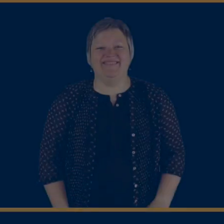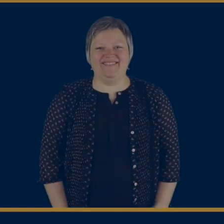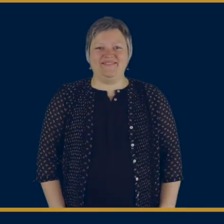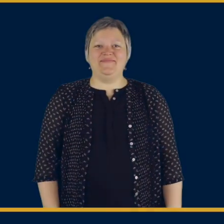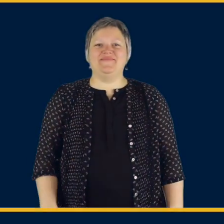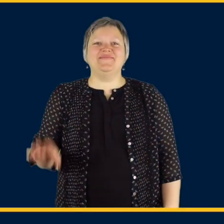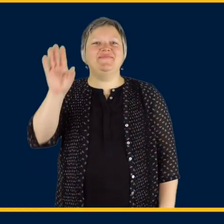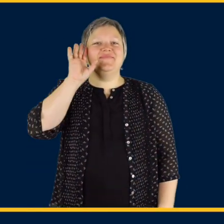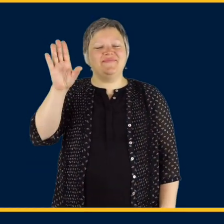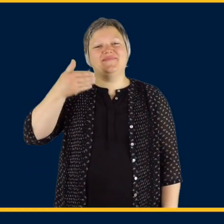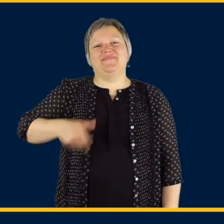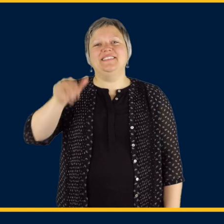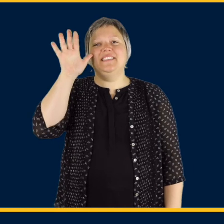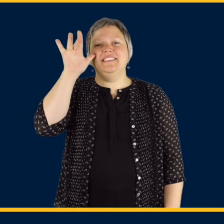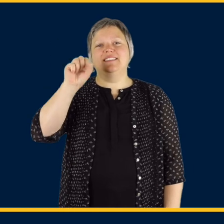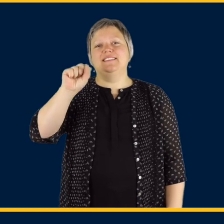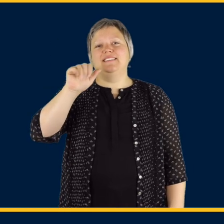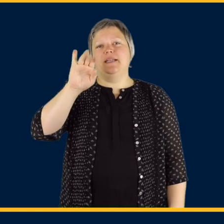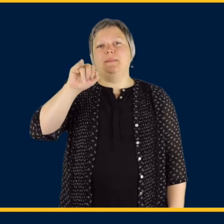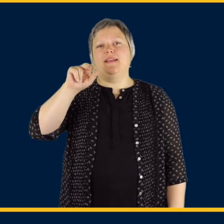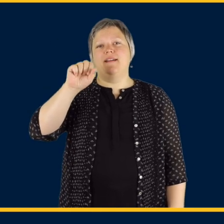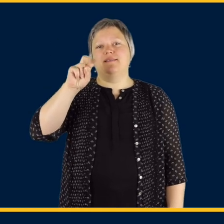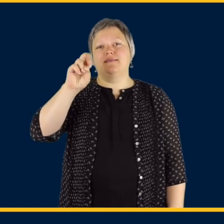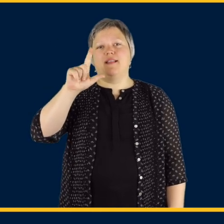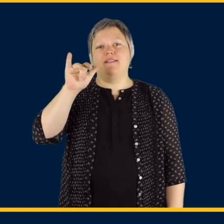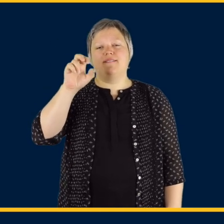Hello. My name is Sabina Sullivan and I'm a Speech Language Pathologist here at Pennsylvania